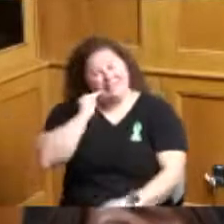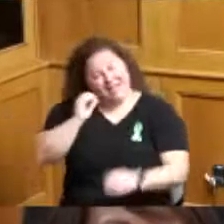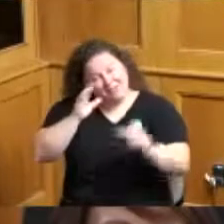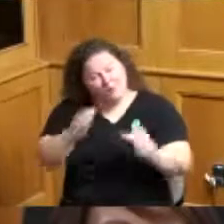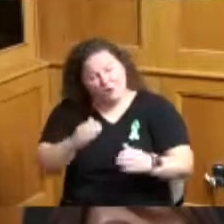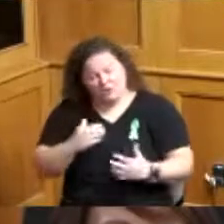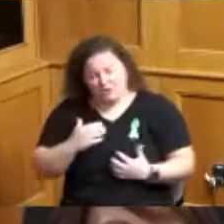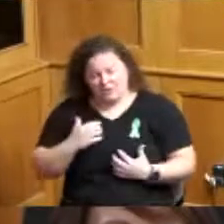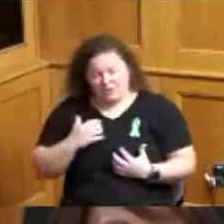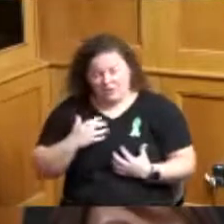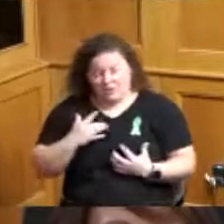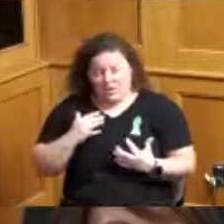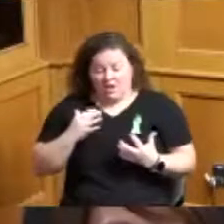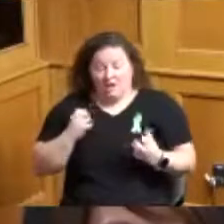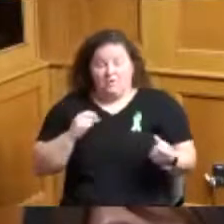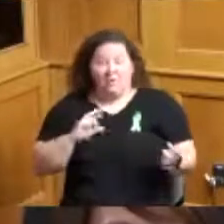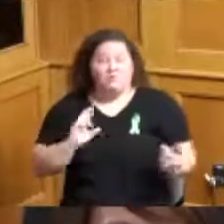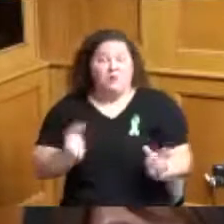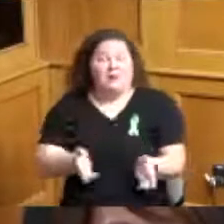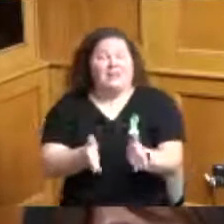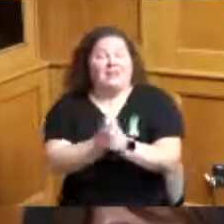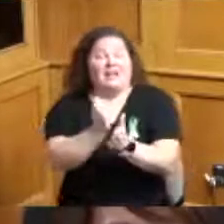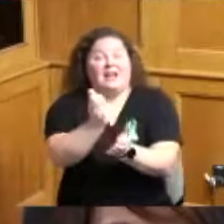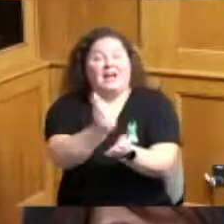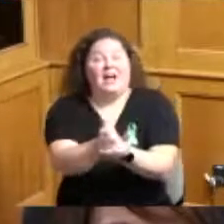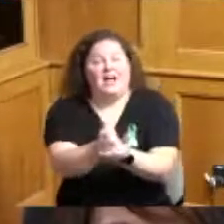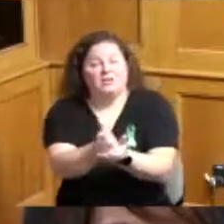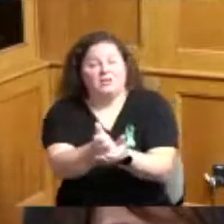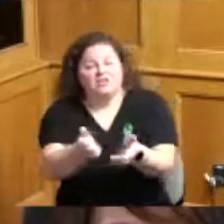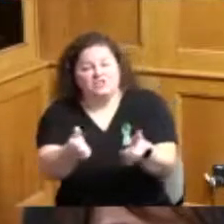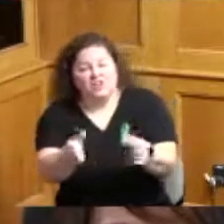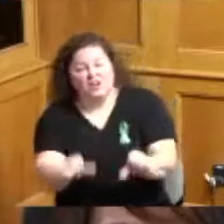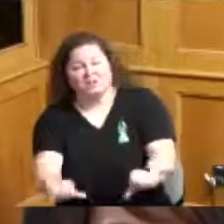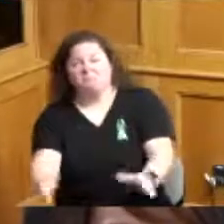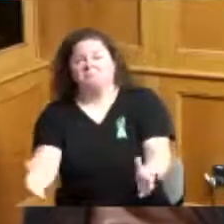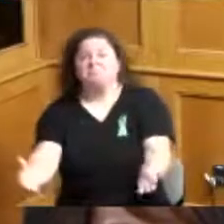hope that we are here ready and able to continue to give them the chance at life that they deserve